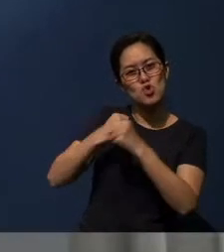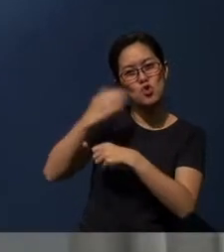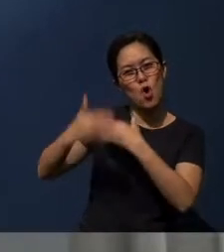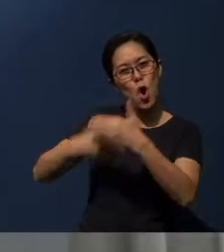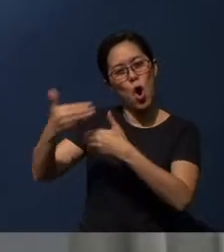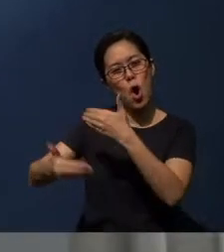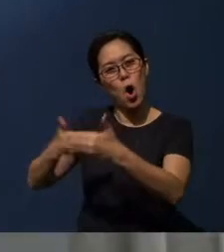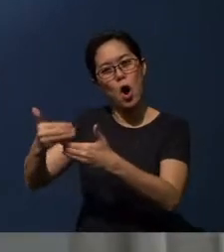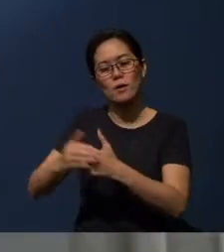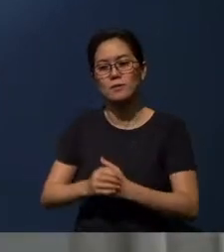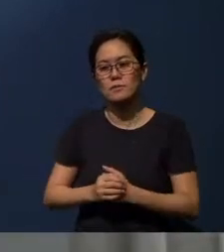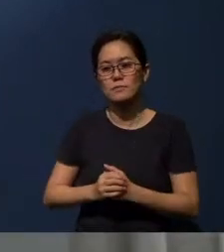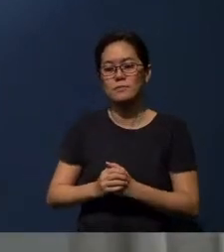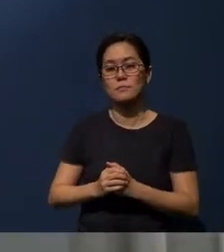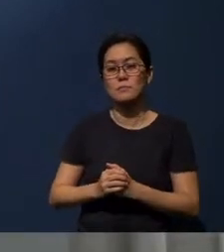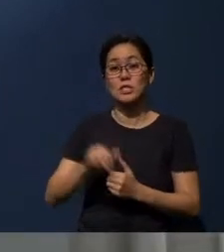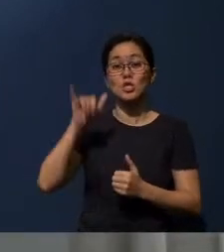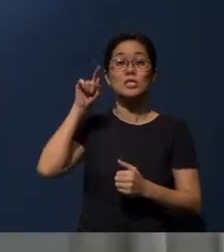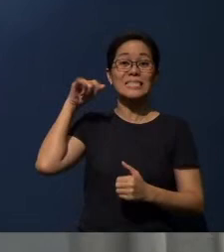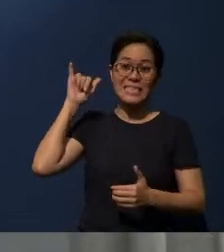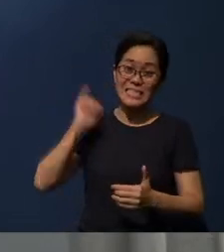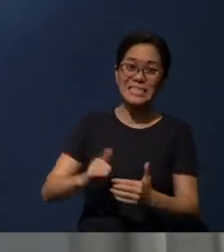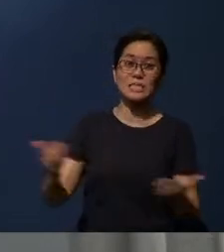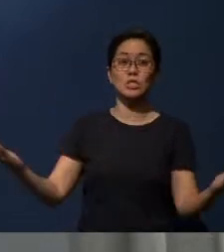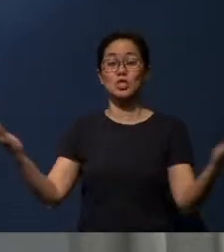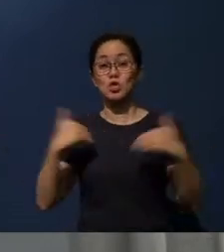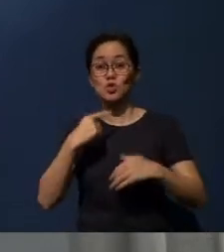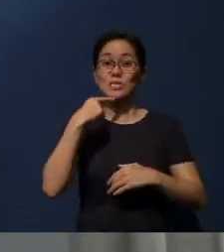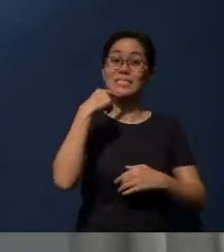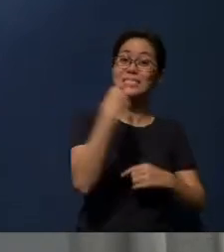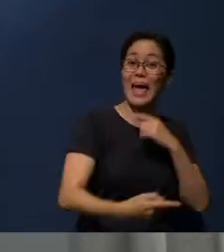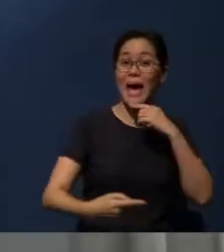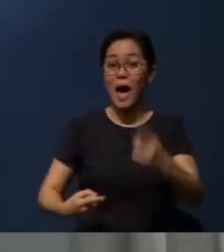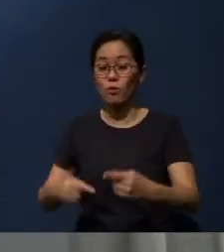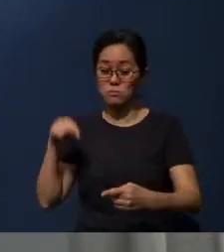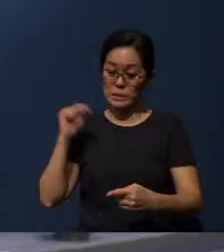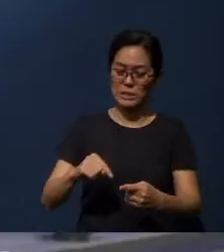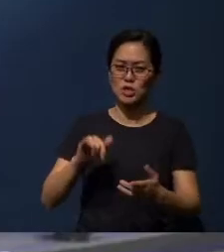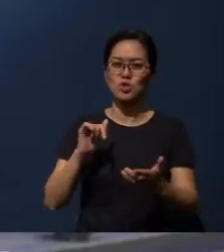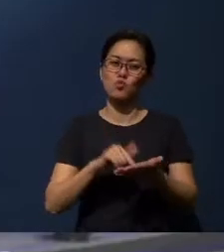[Hokkien] You can introduce the One campaign to the Christians around you.